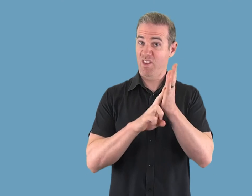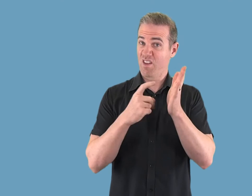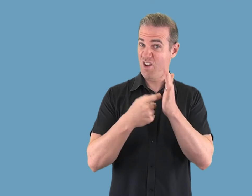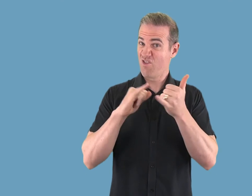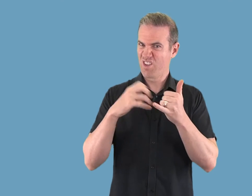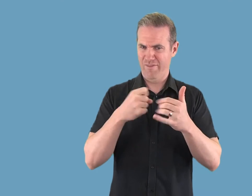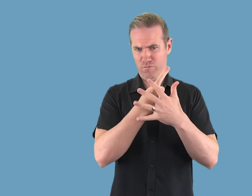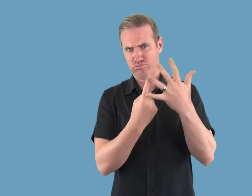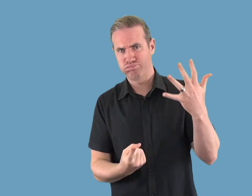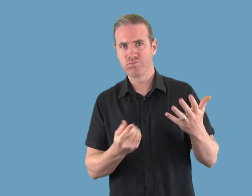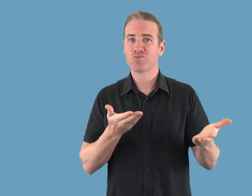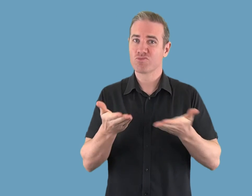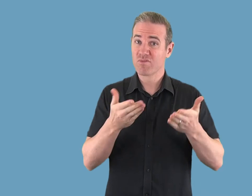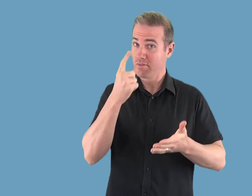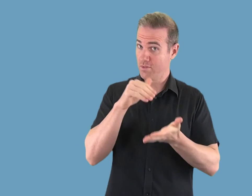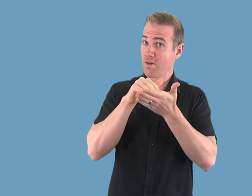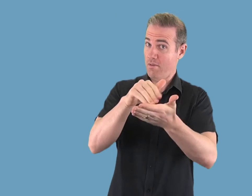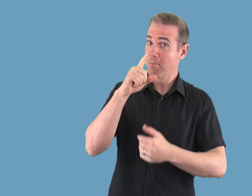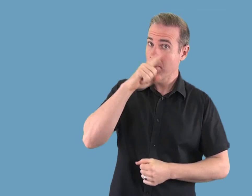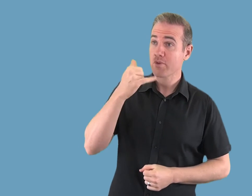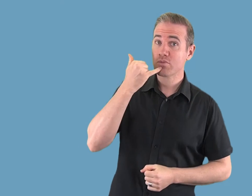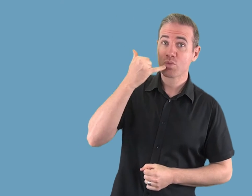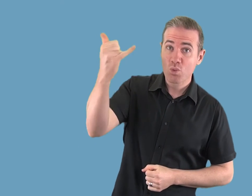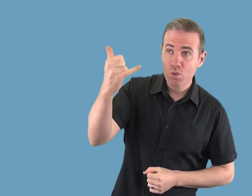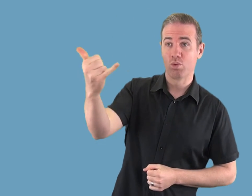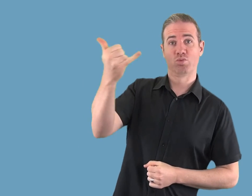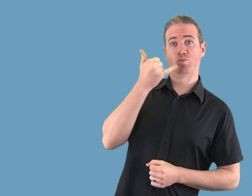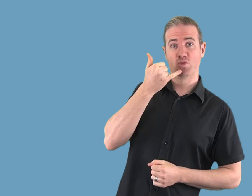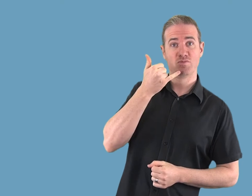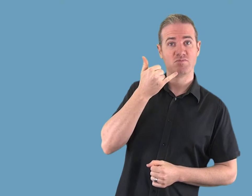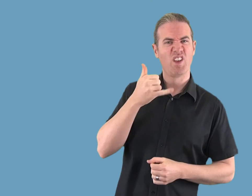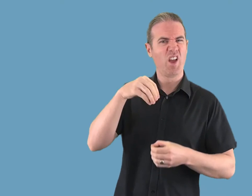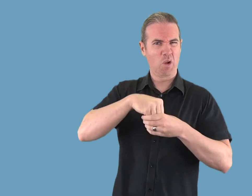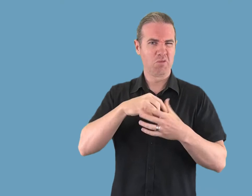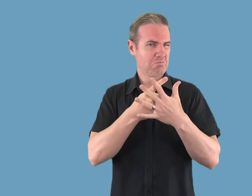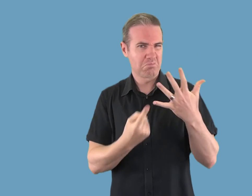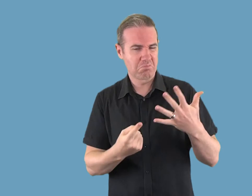There are a number of services available through the National Relay Service (NRS) specifically to assist people